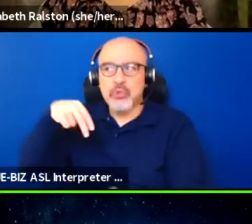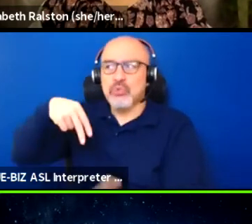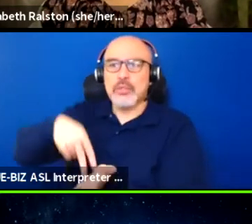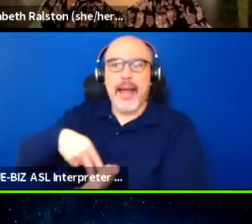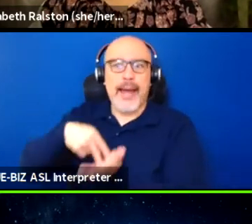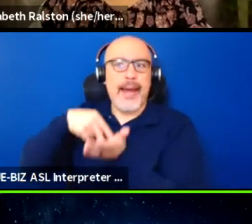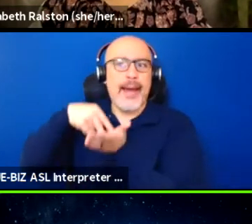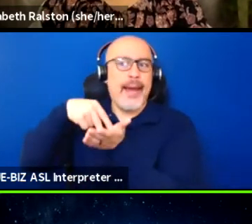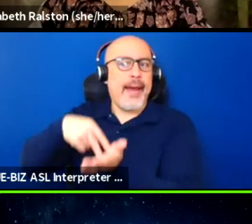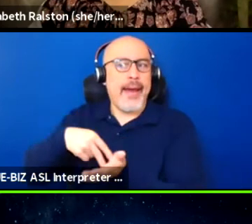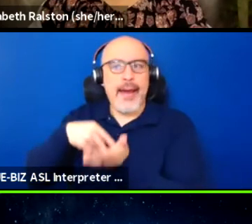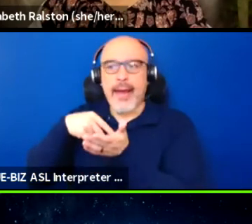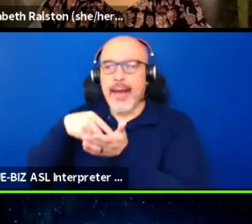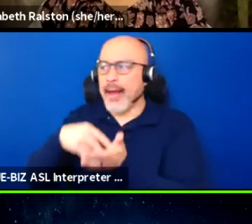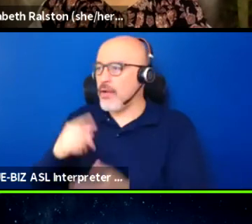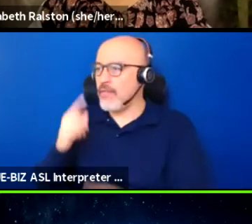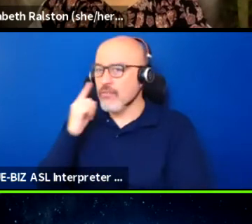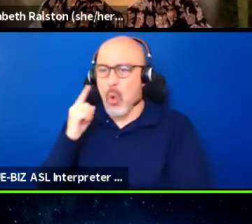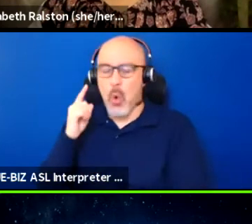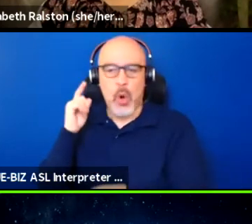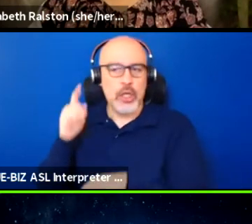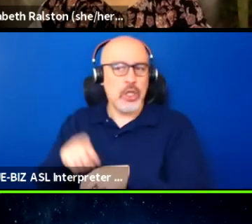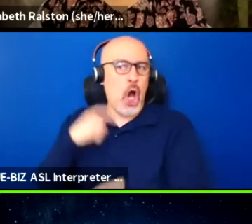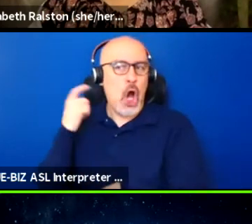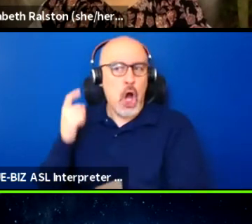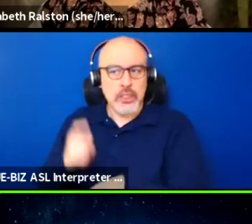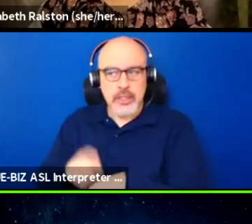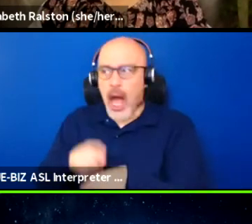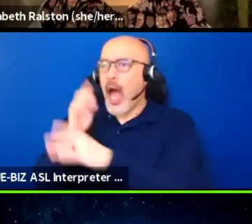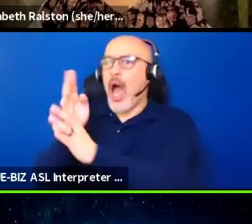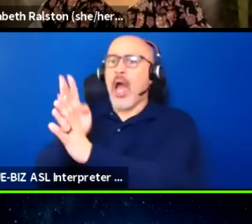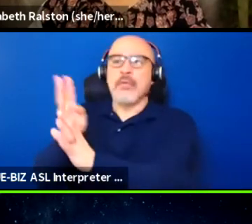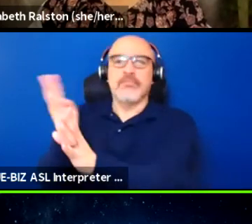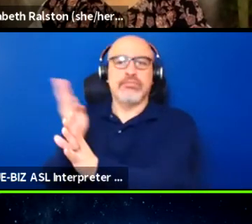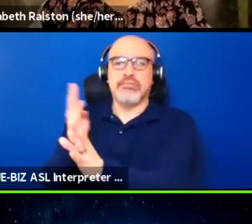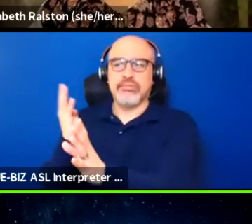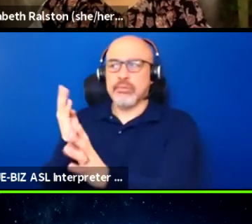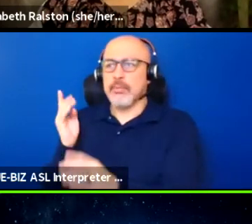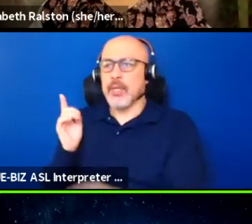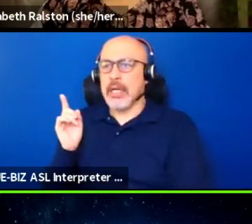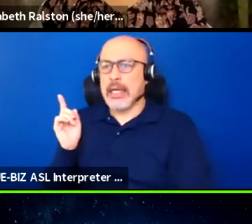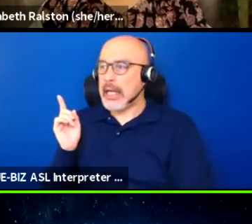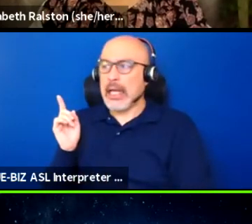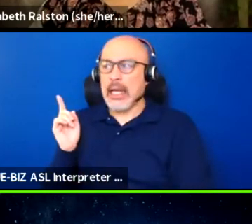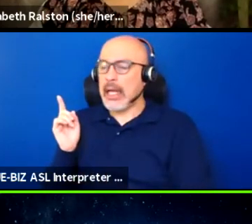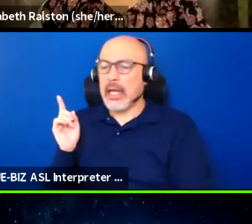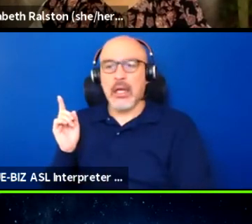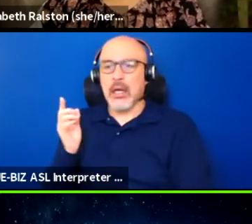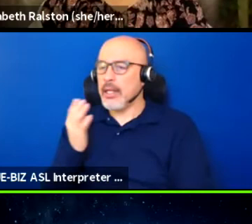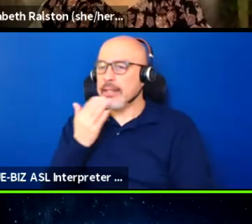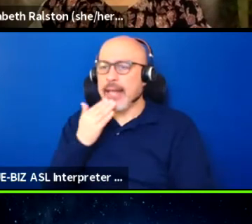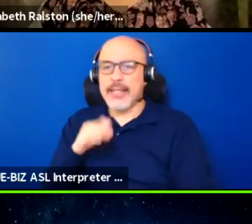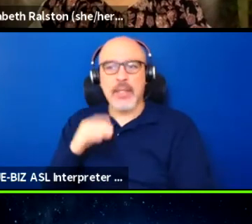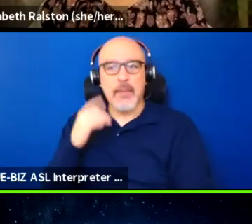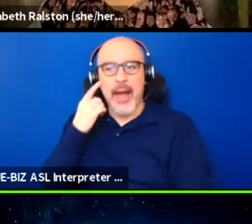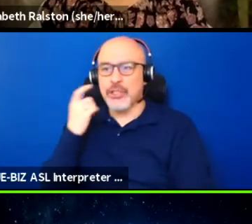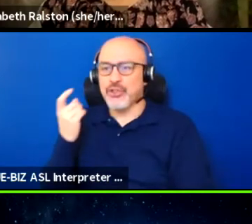for an extended period of time, this is a nightmare, because there was nowhere for anyone to sit.